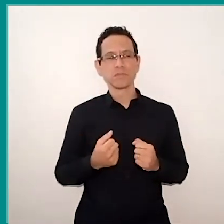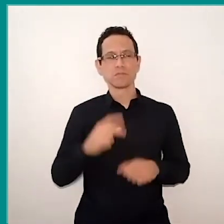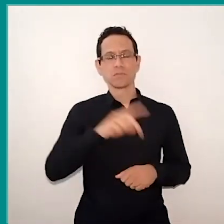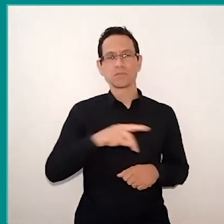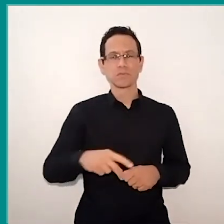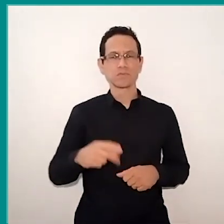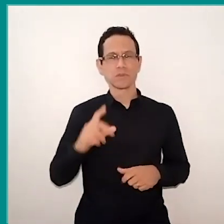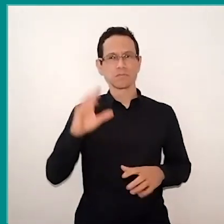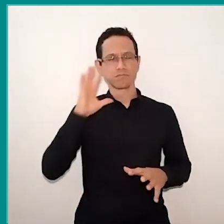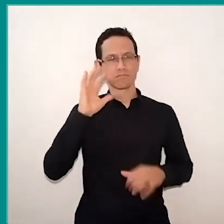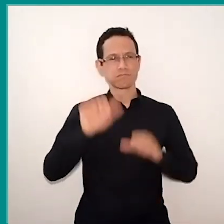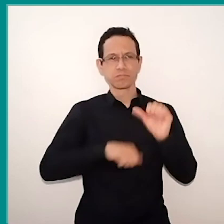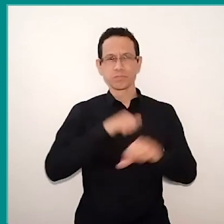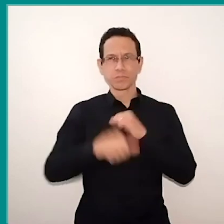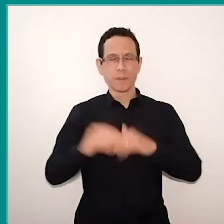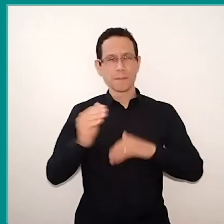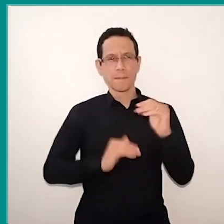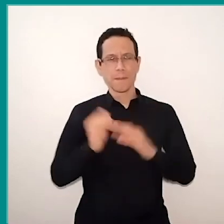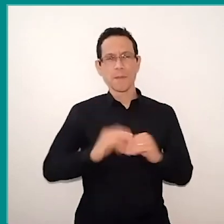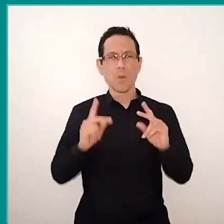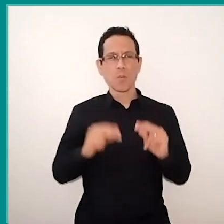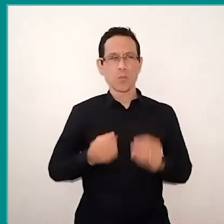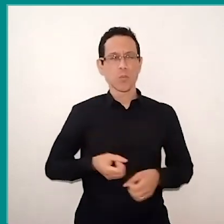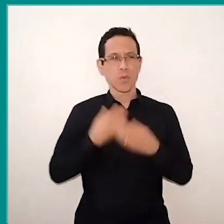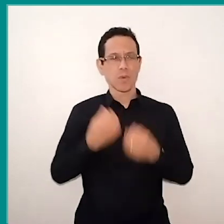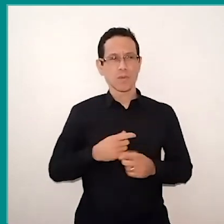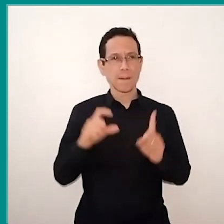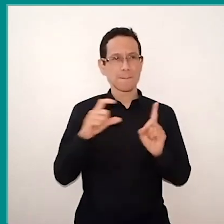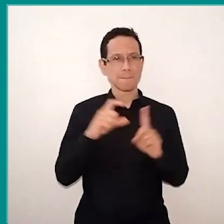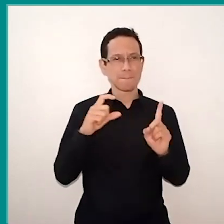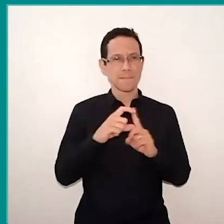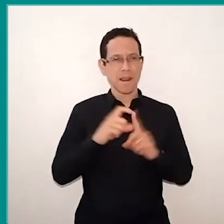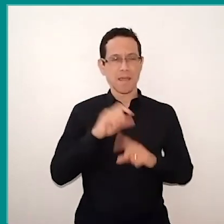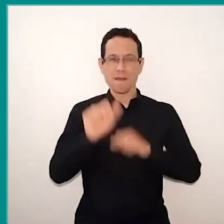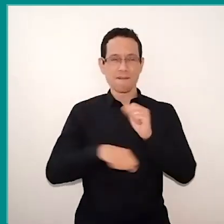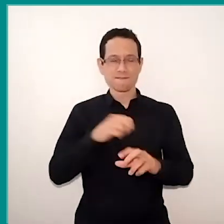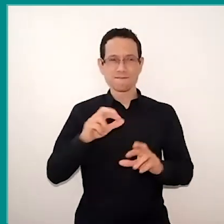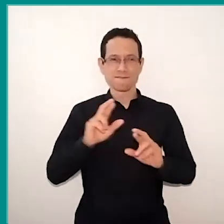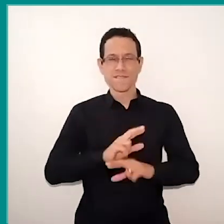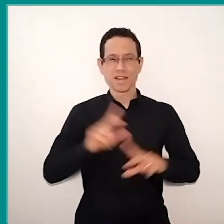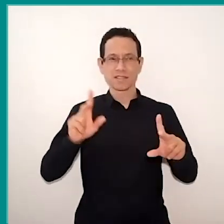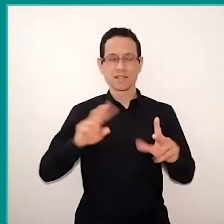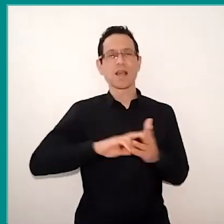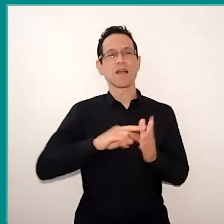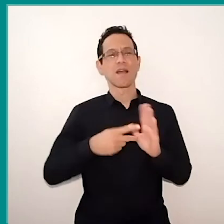like a poem rethink the words. So when he reframes your practice, your thinking,